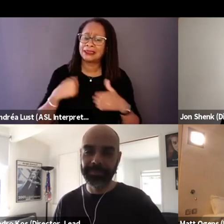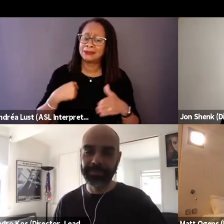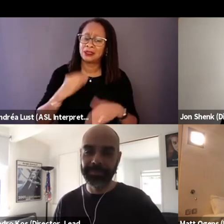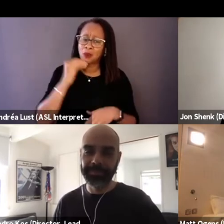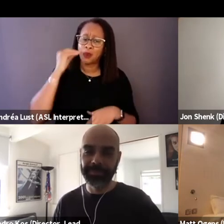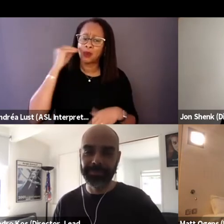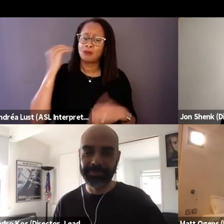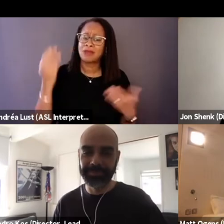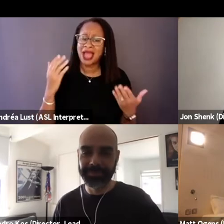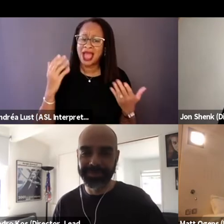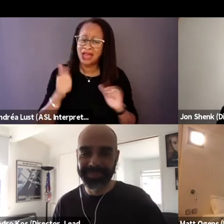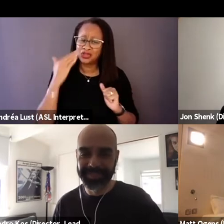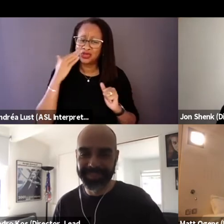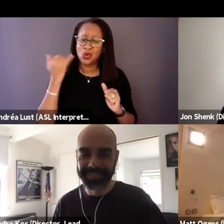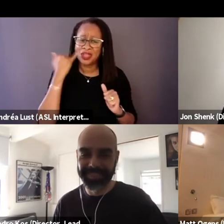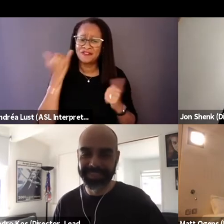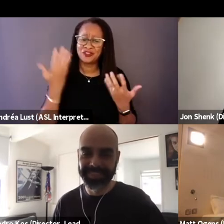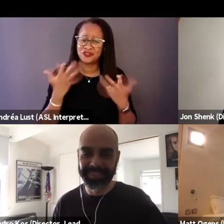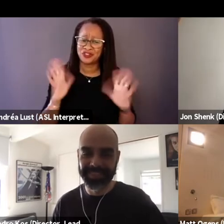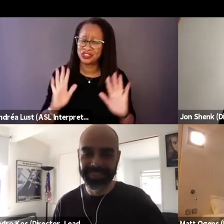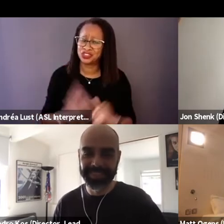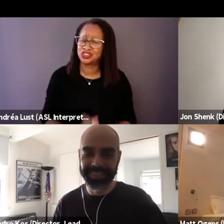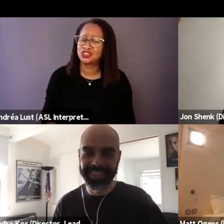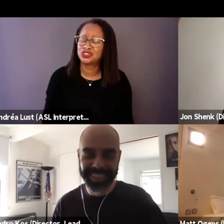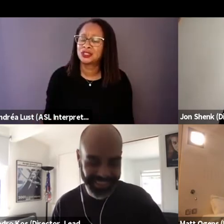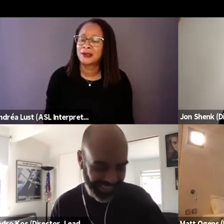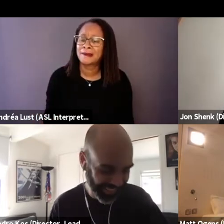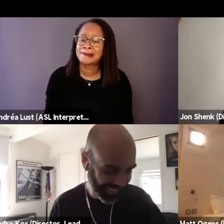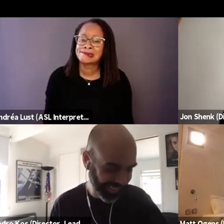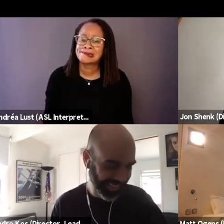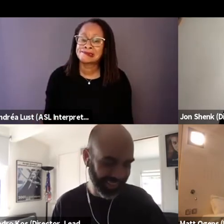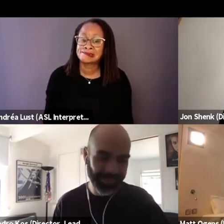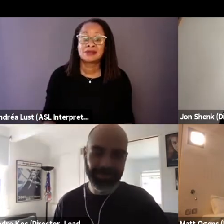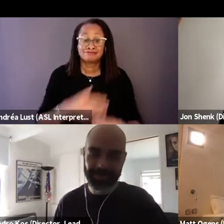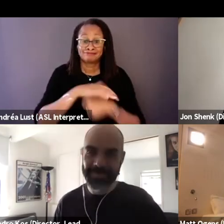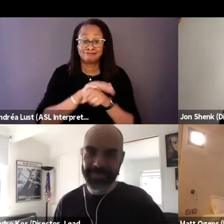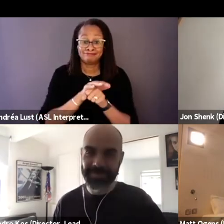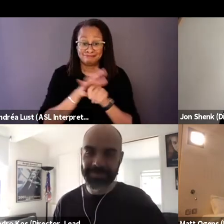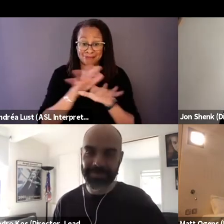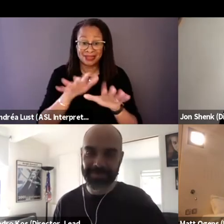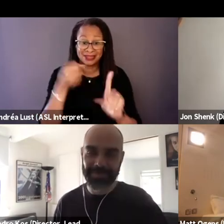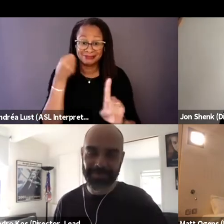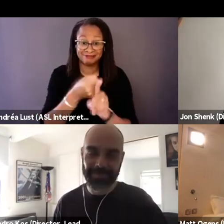I don't know, we have different answers, certainly, you know, the pandemic hit in early 20.